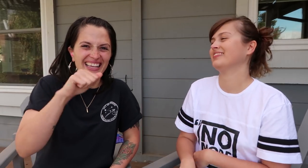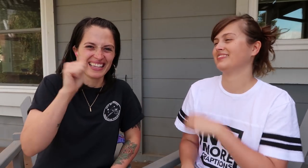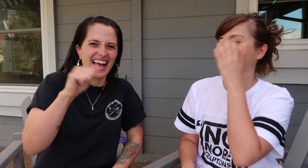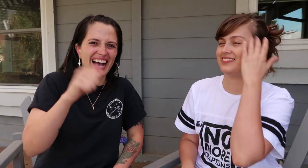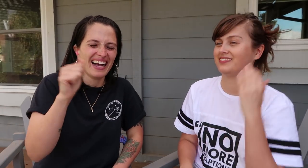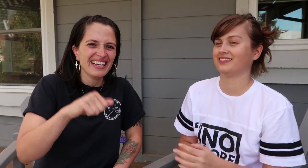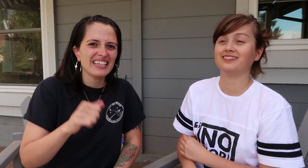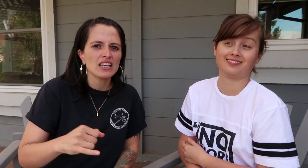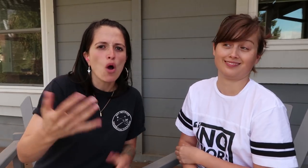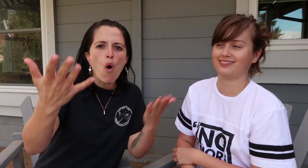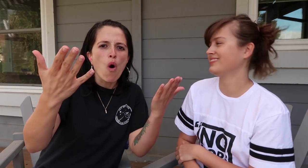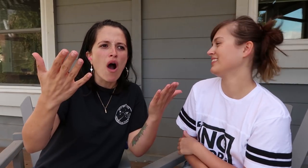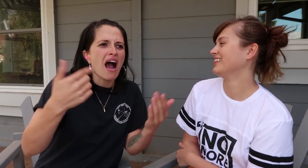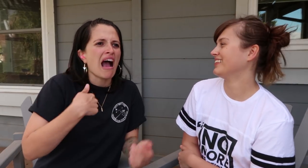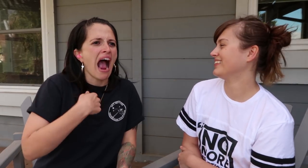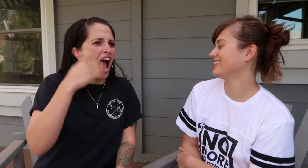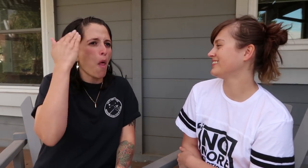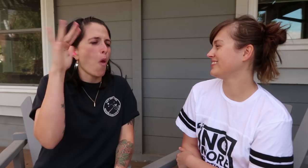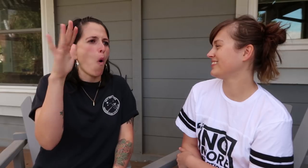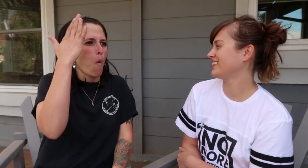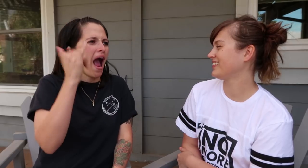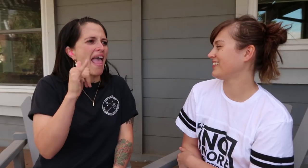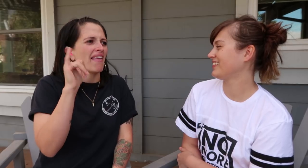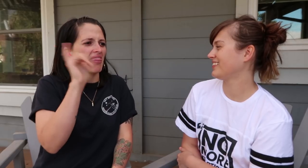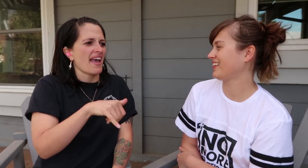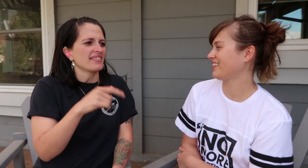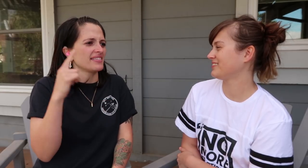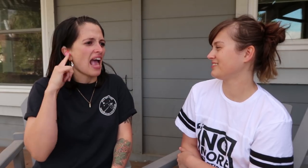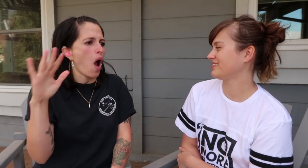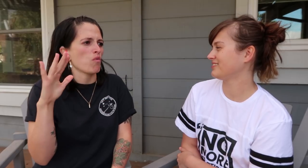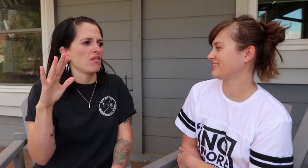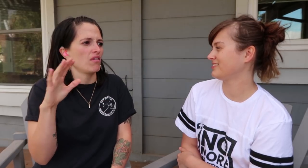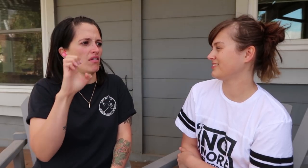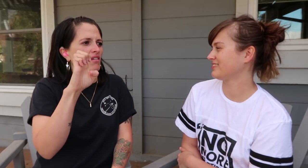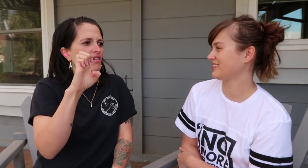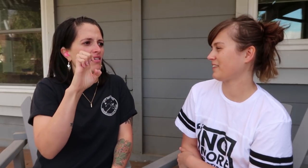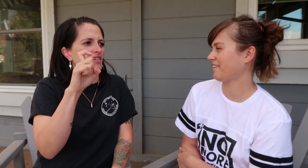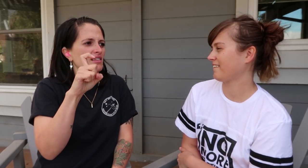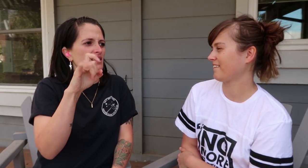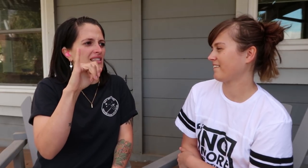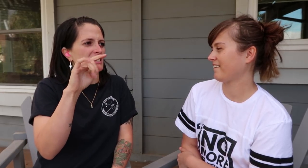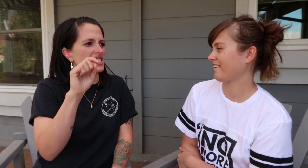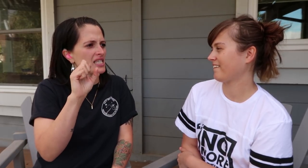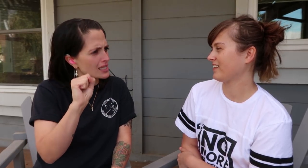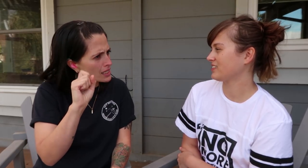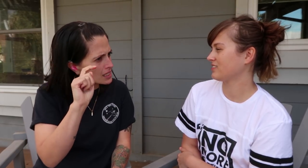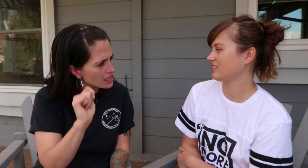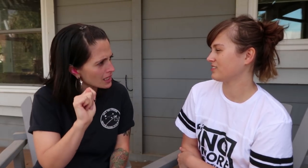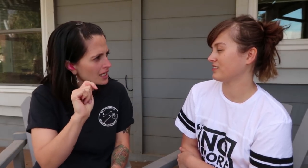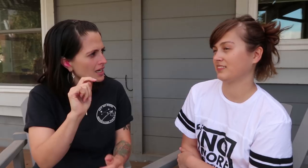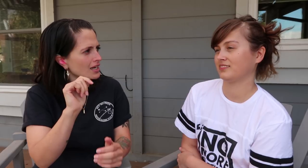Yes! I don’t know why that sound exists.